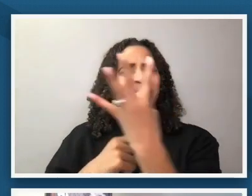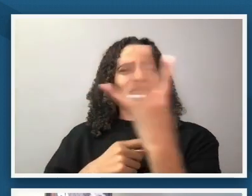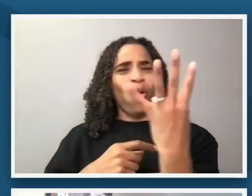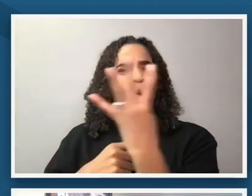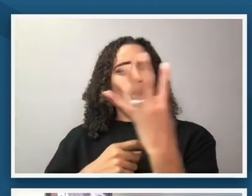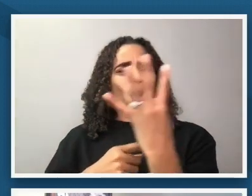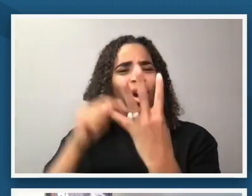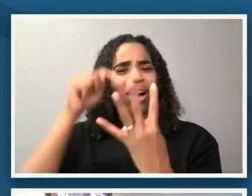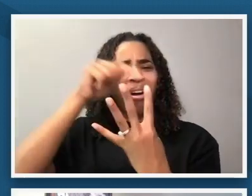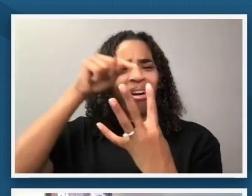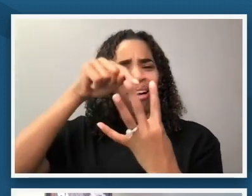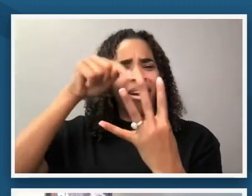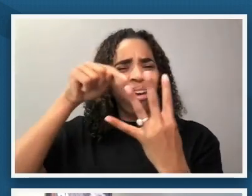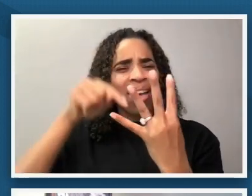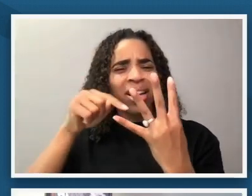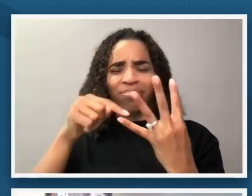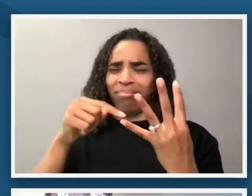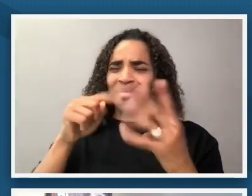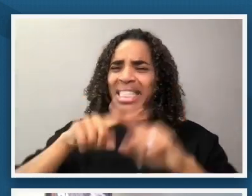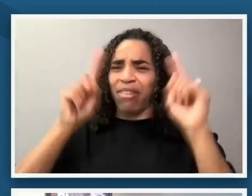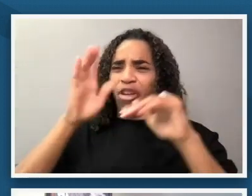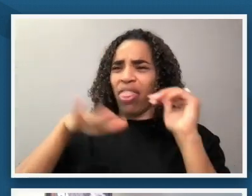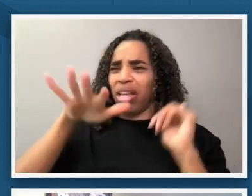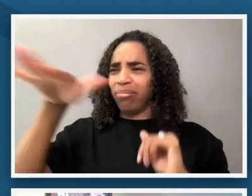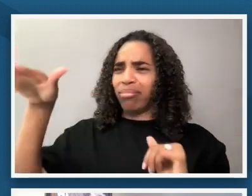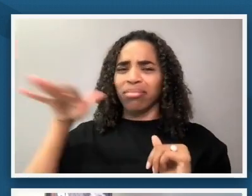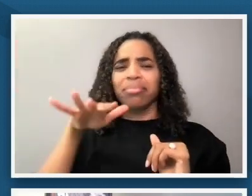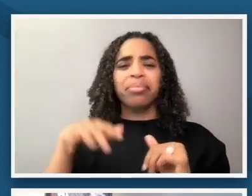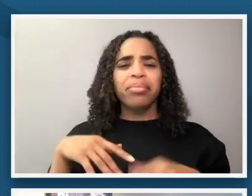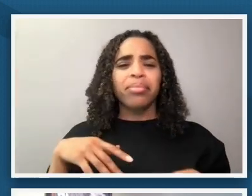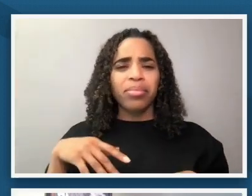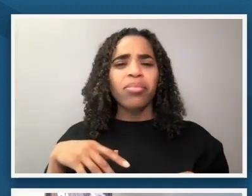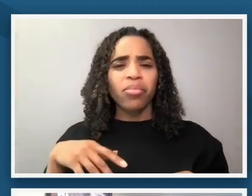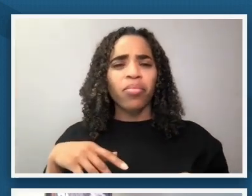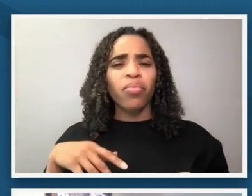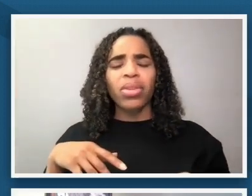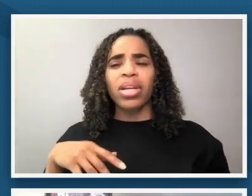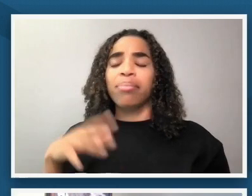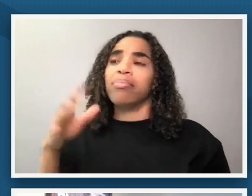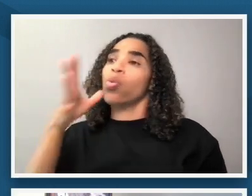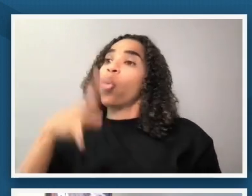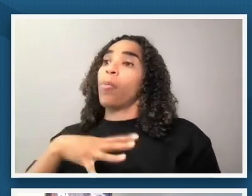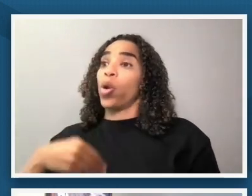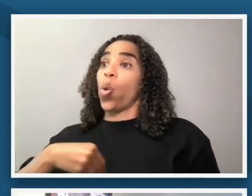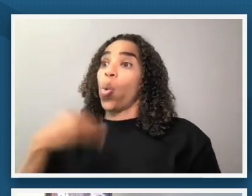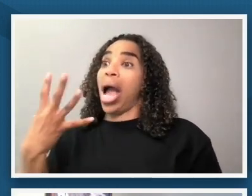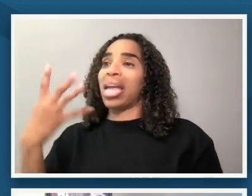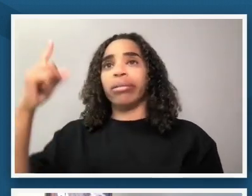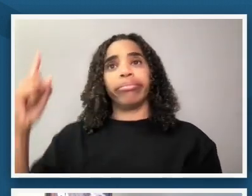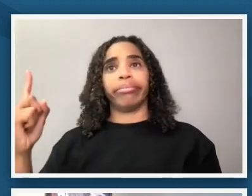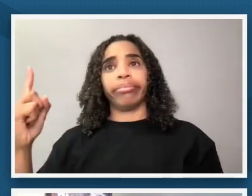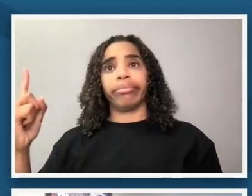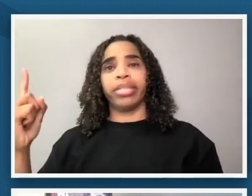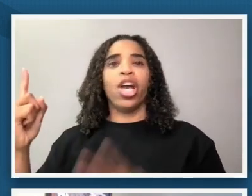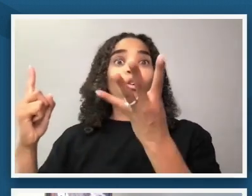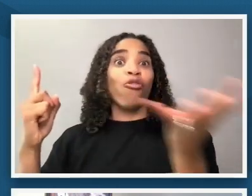is such a contrast i think uh to the the white woman who is standing on the